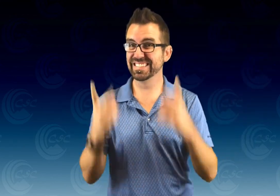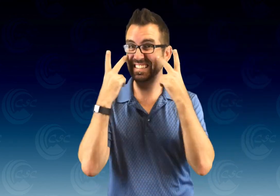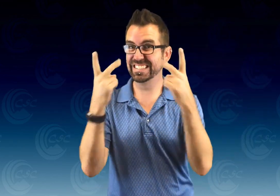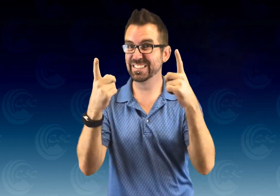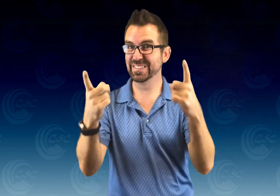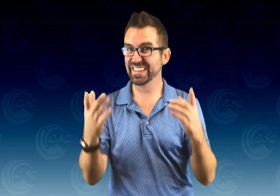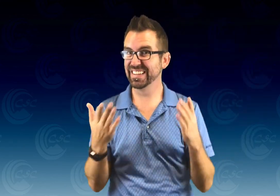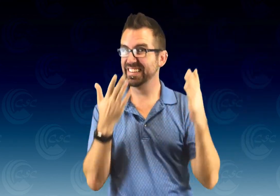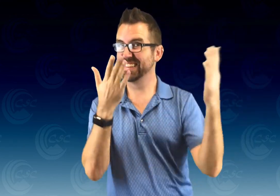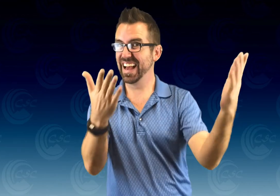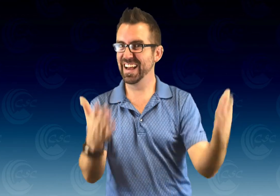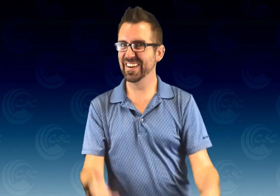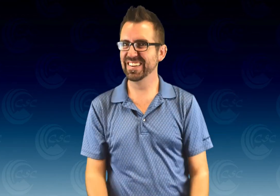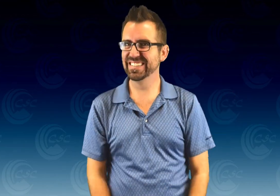See you there!